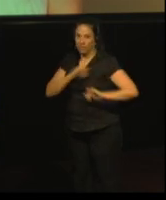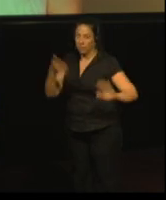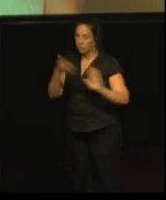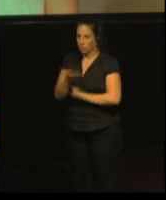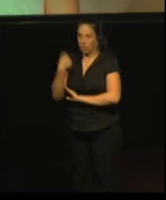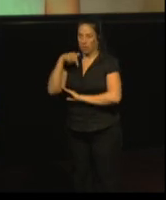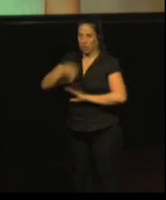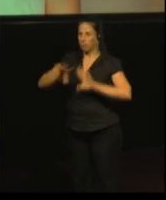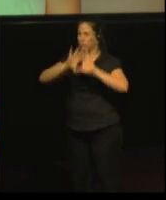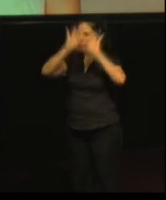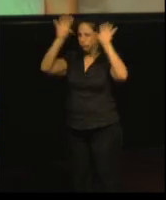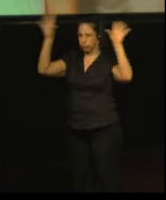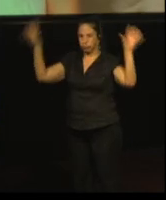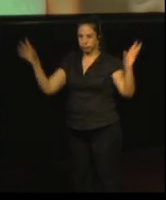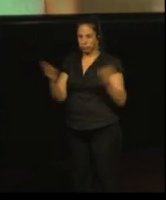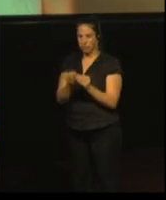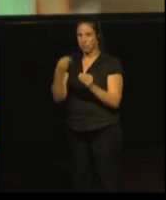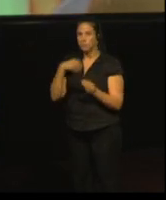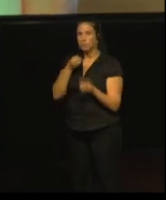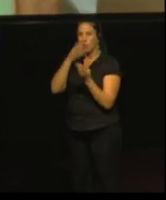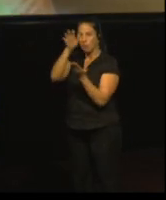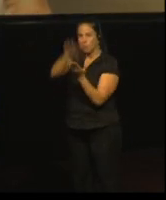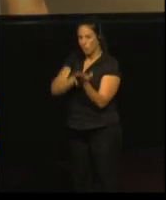Thank you for your attention.